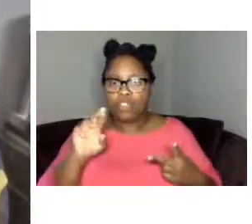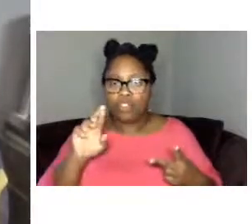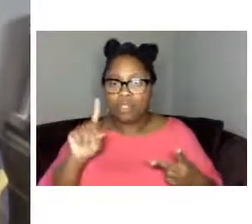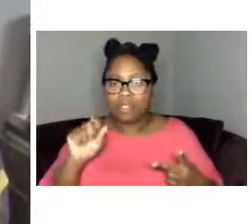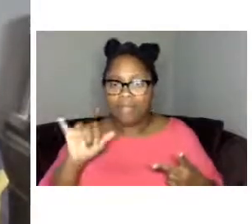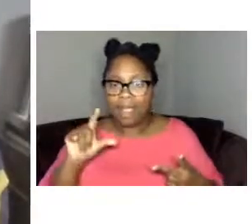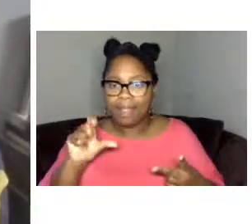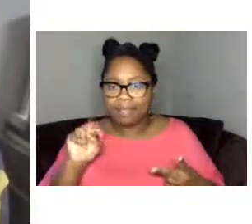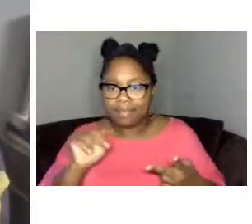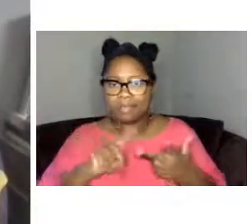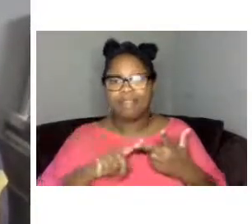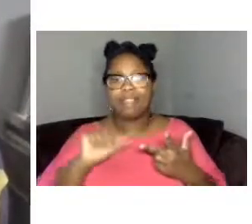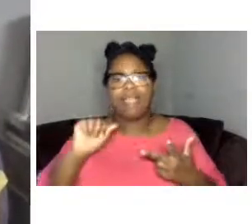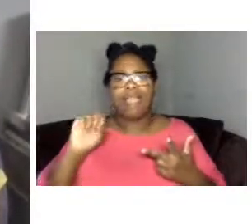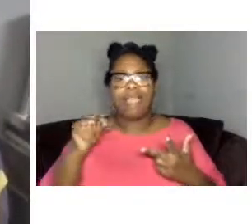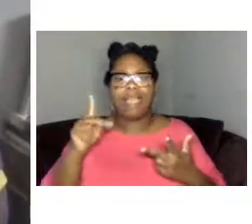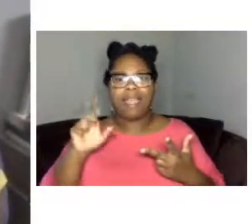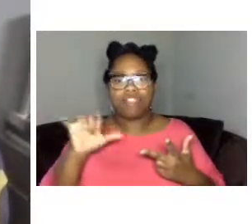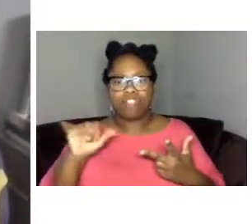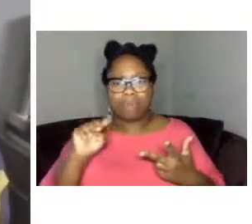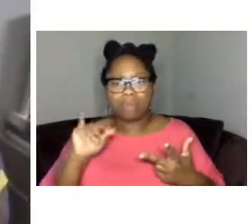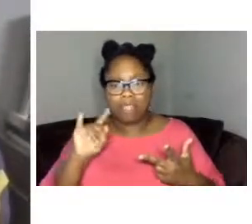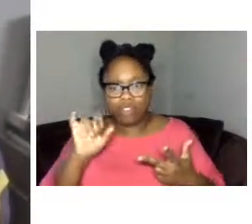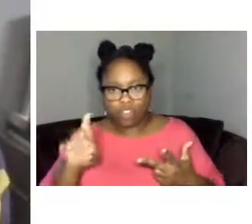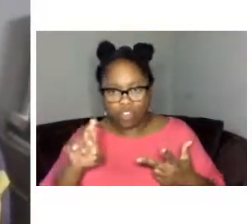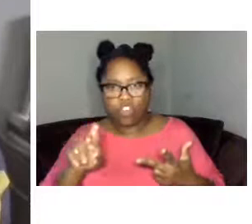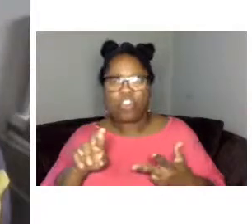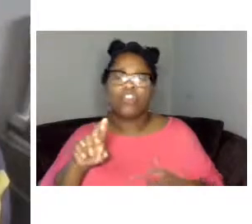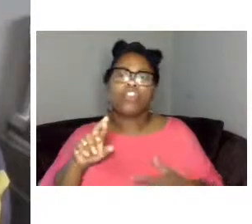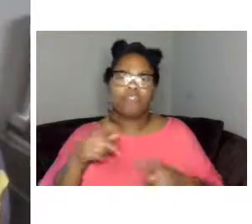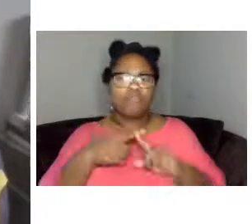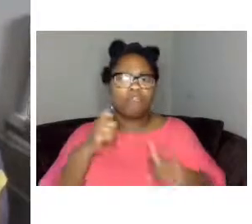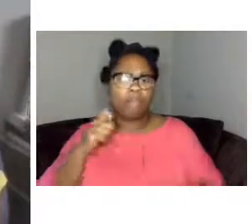of the Baltimore National Heritage Area and uh our